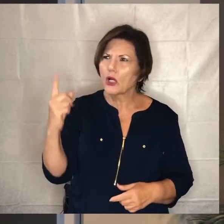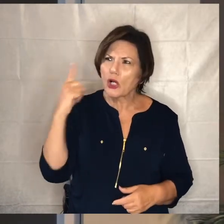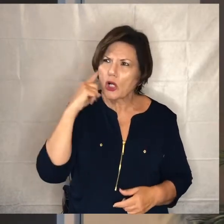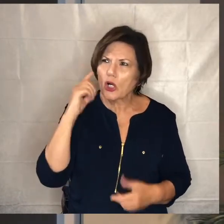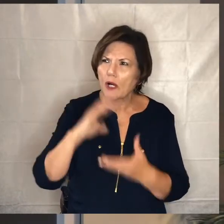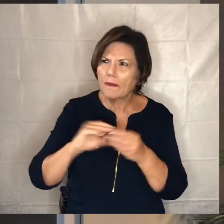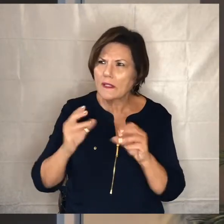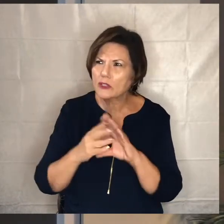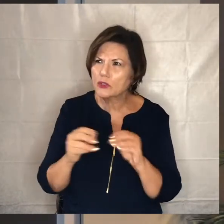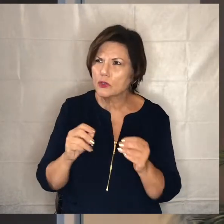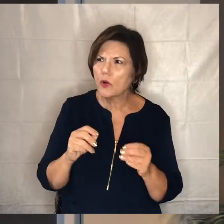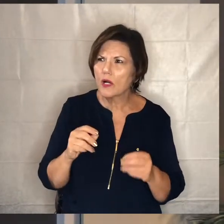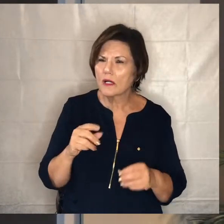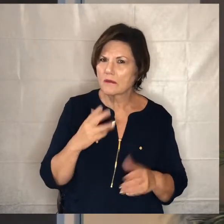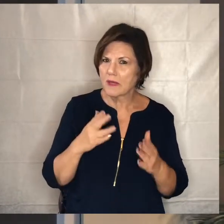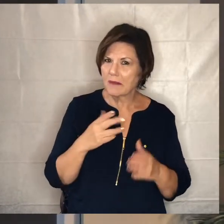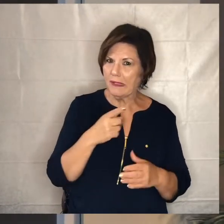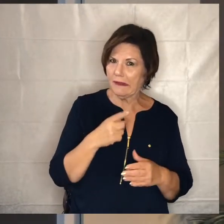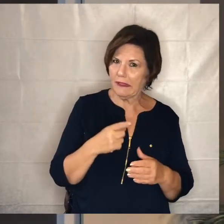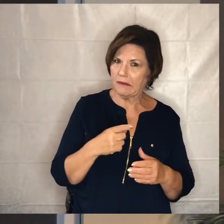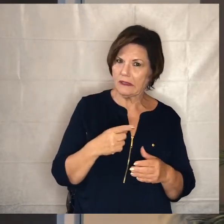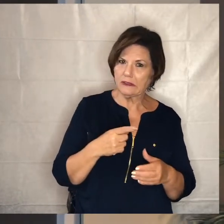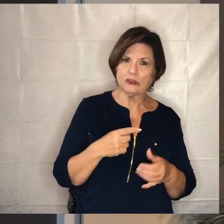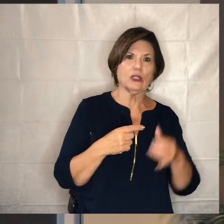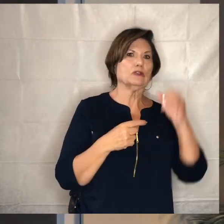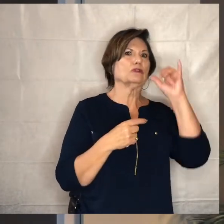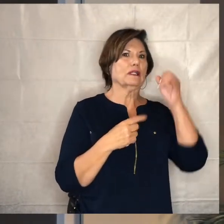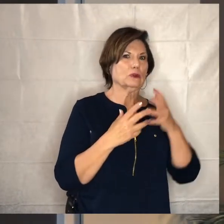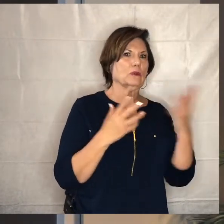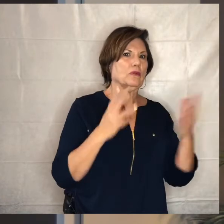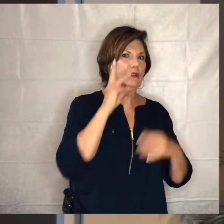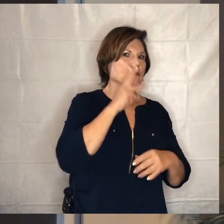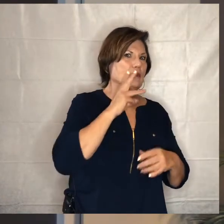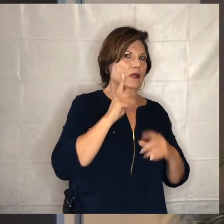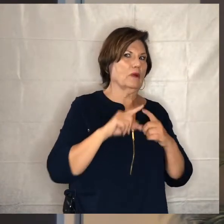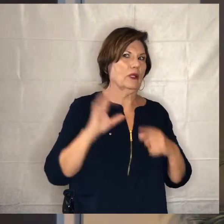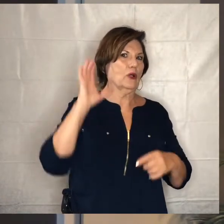he was drinking uh too much and and he misheard things or when